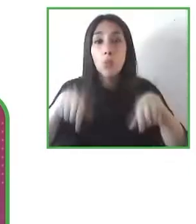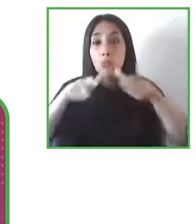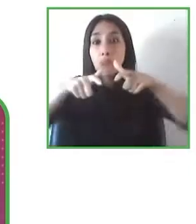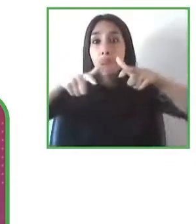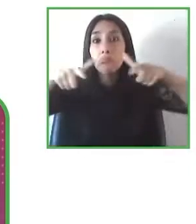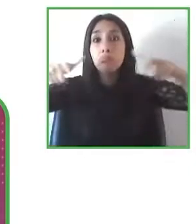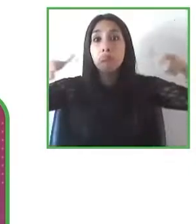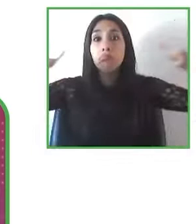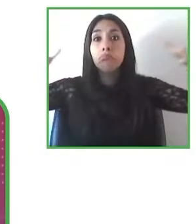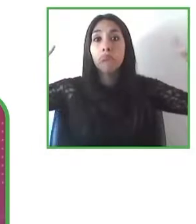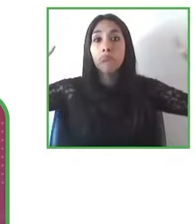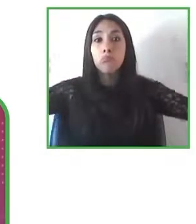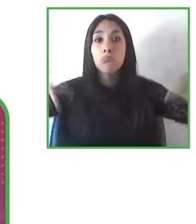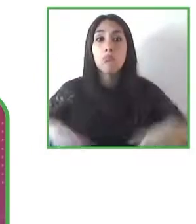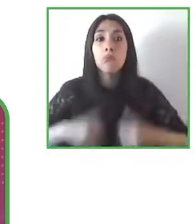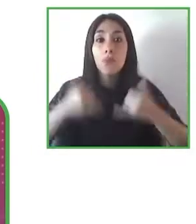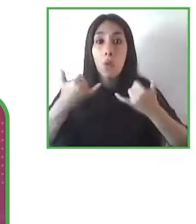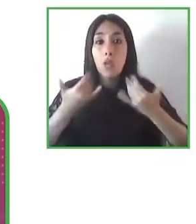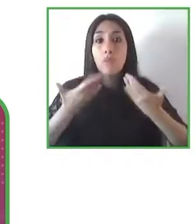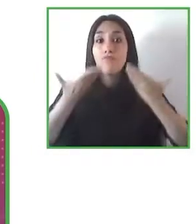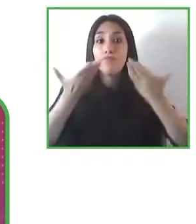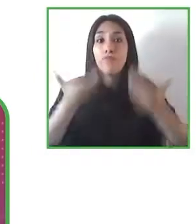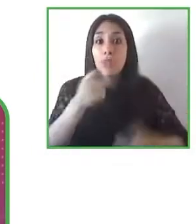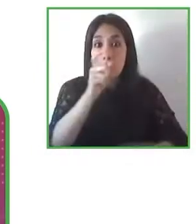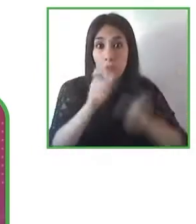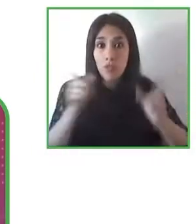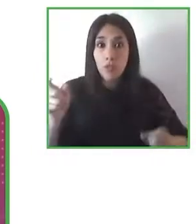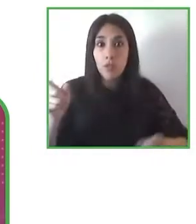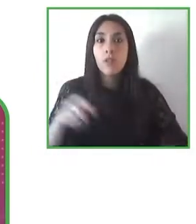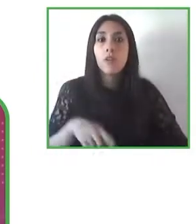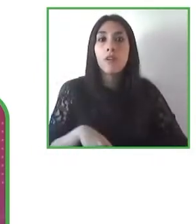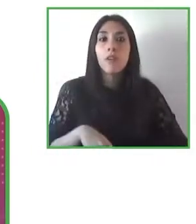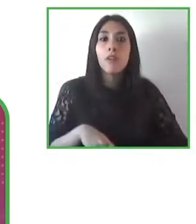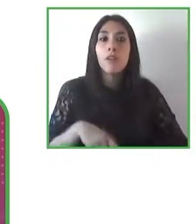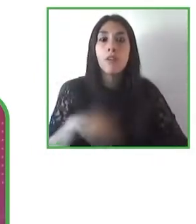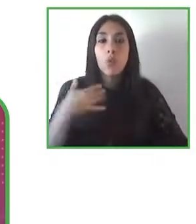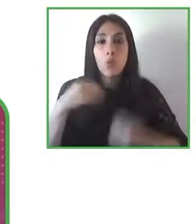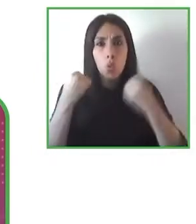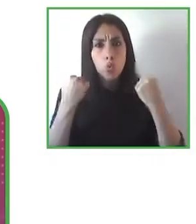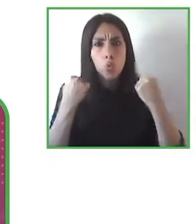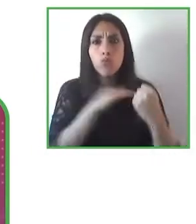that these devices have so I think that’s my key message for